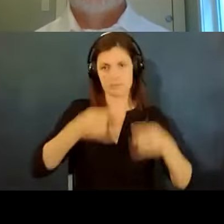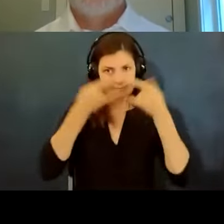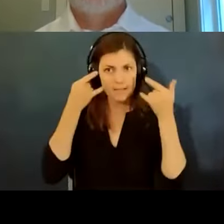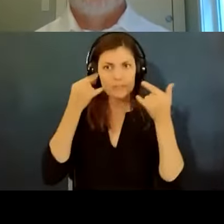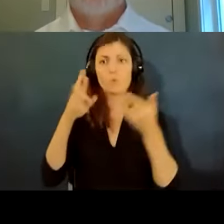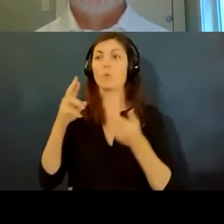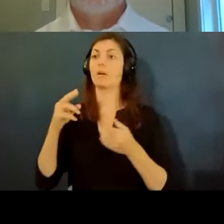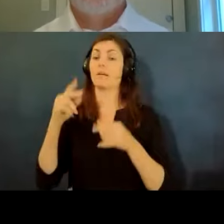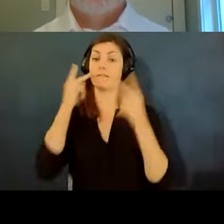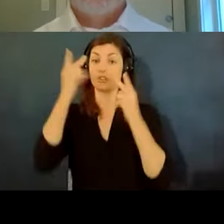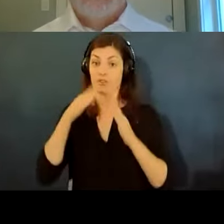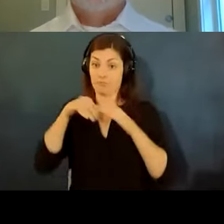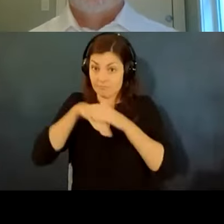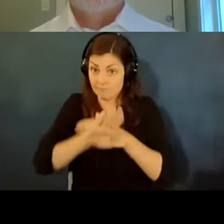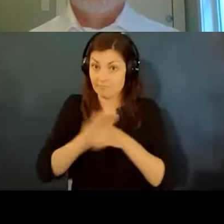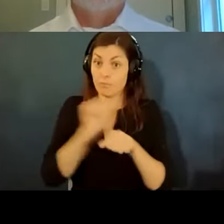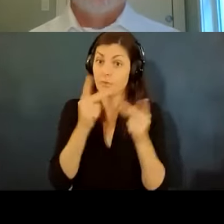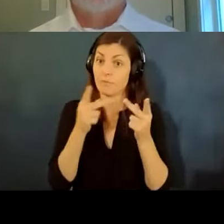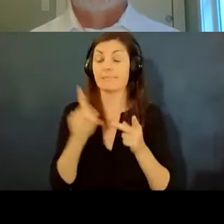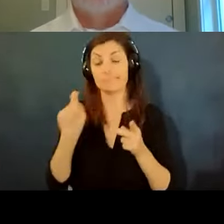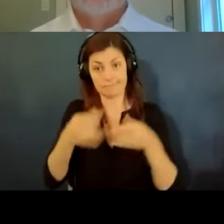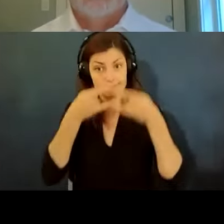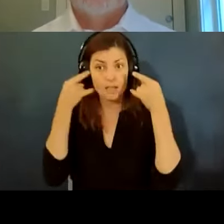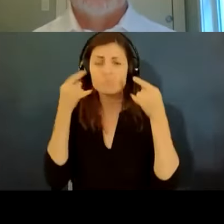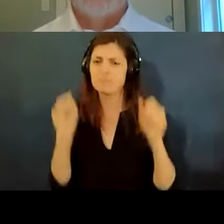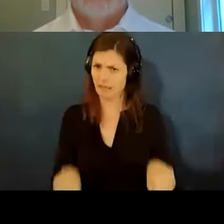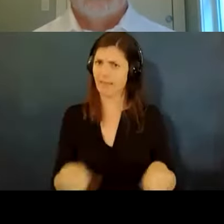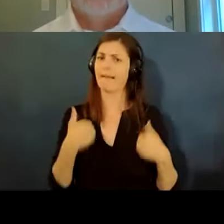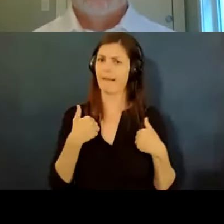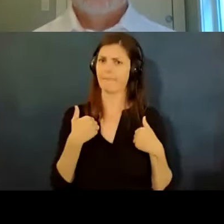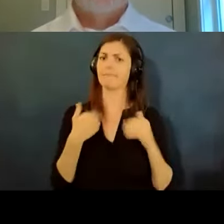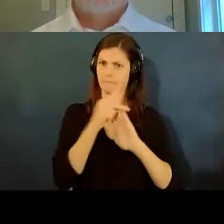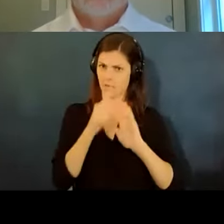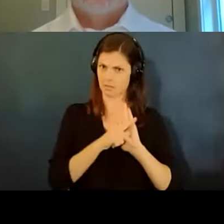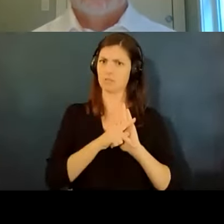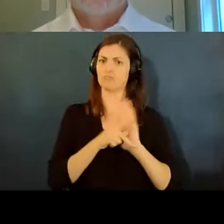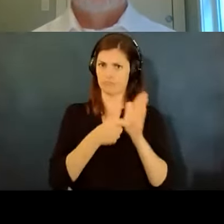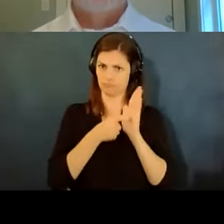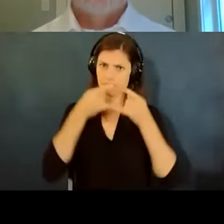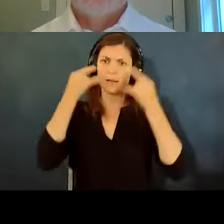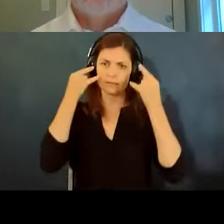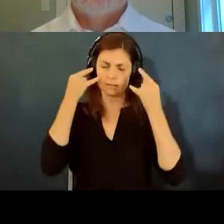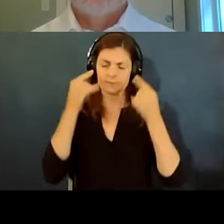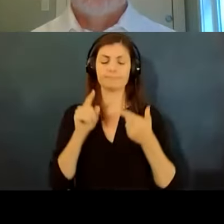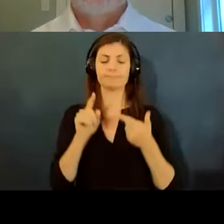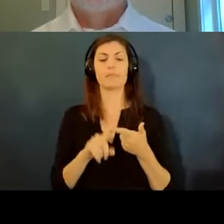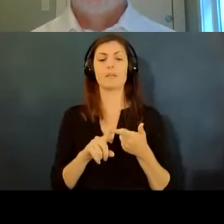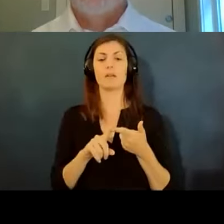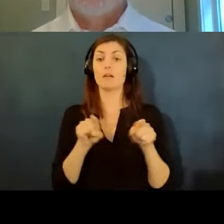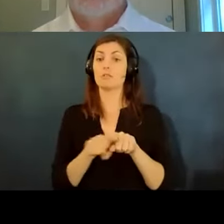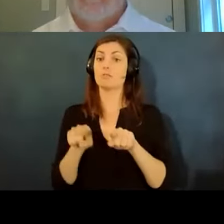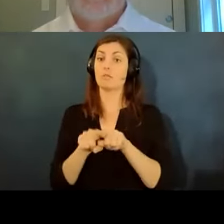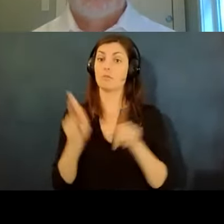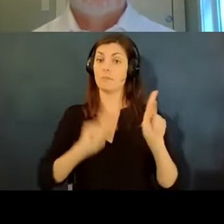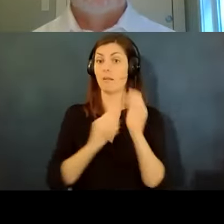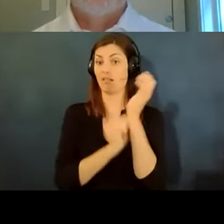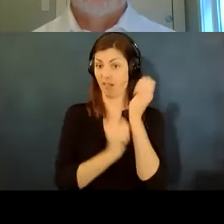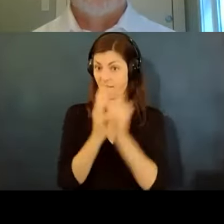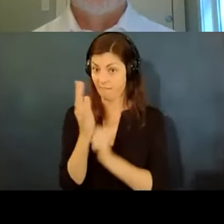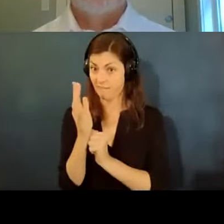the employer can have those kinds of policies they can also require that people wear gloves or people